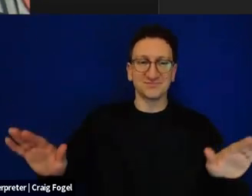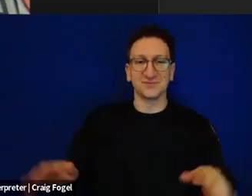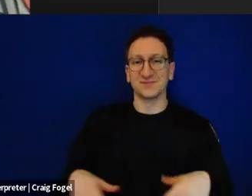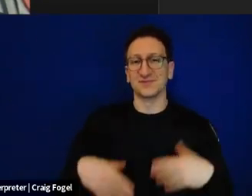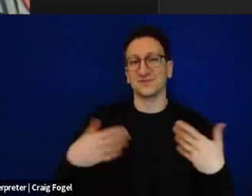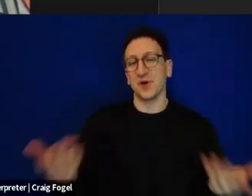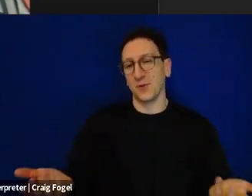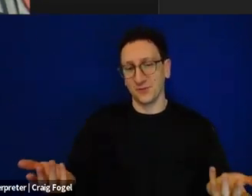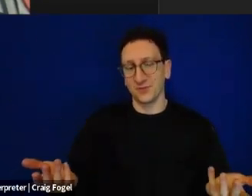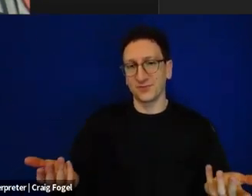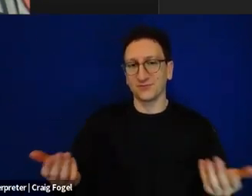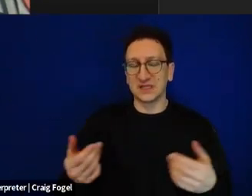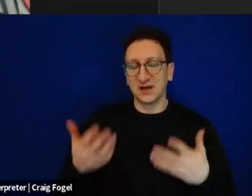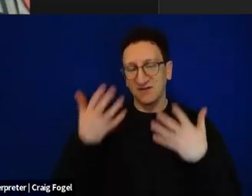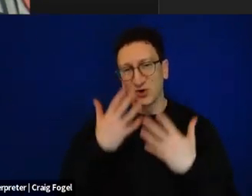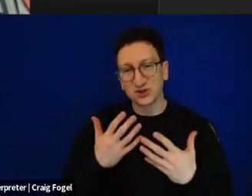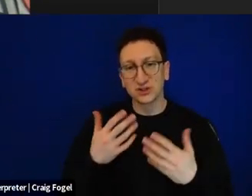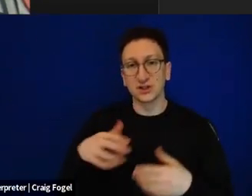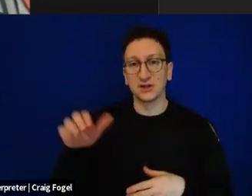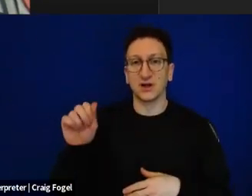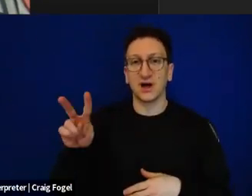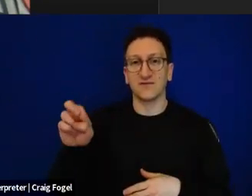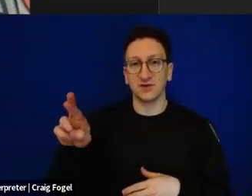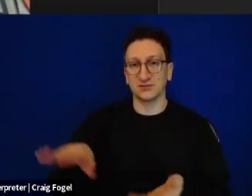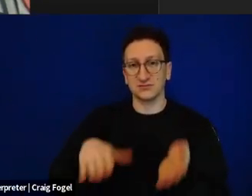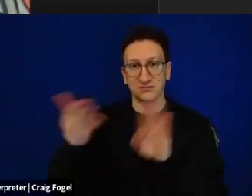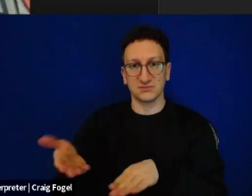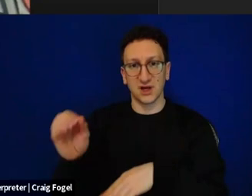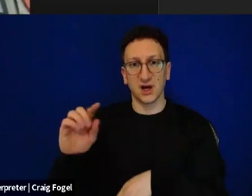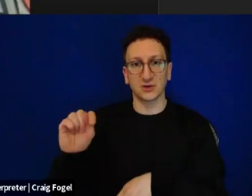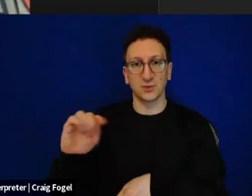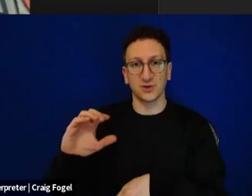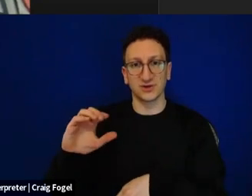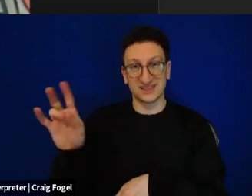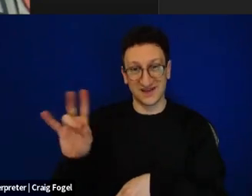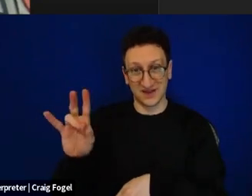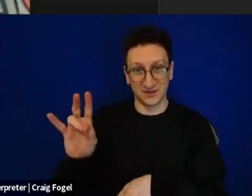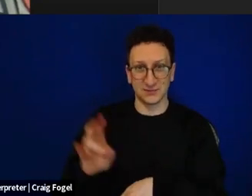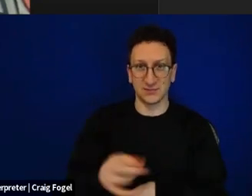Avner was killed on October 7th in his house His wife Maya who was the kindergartner,